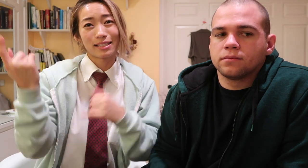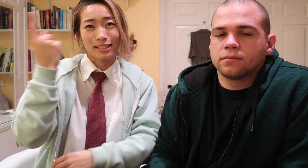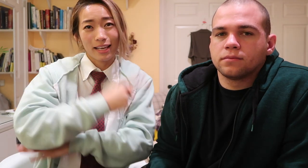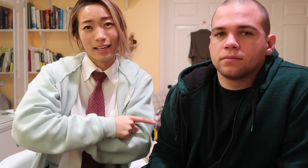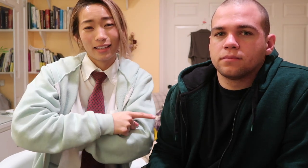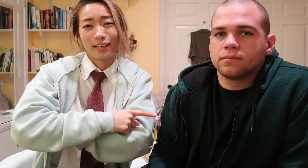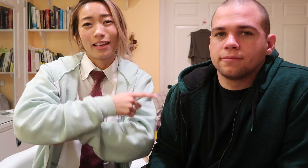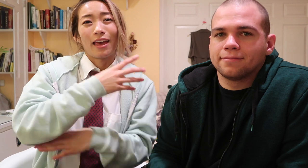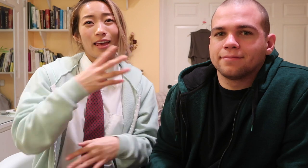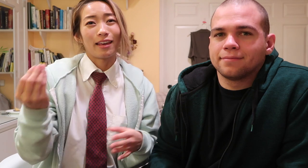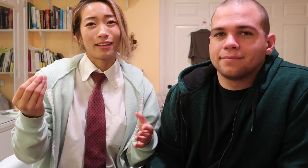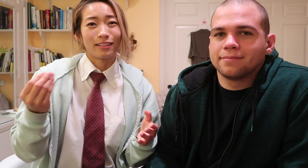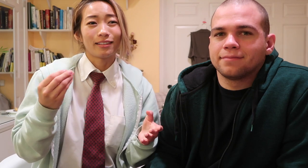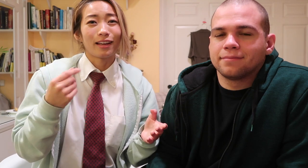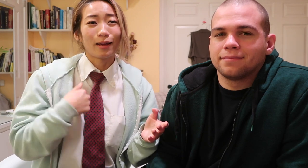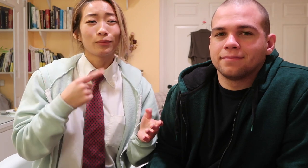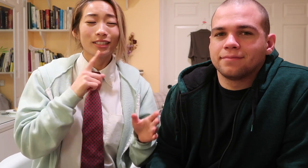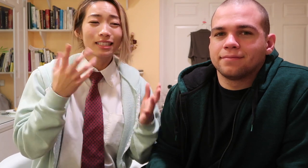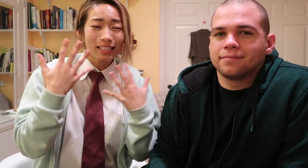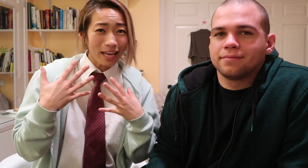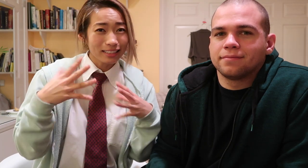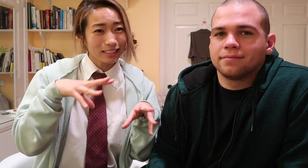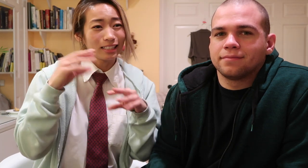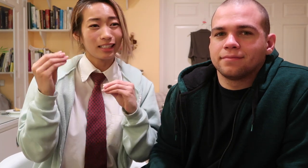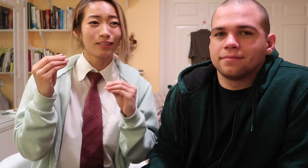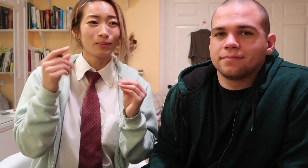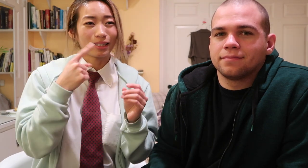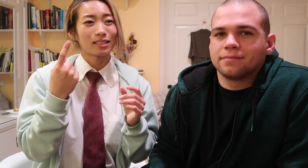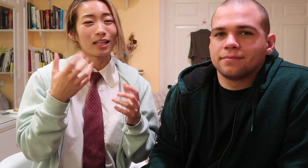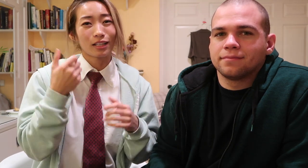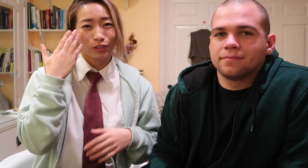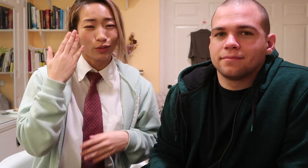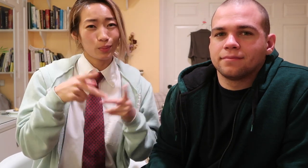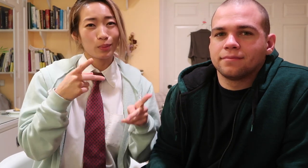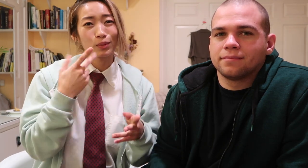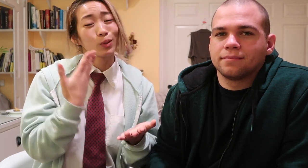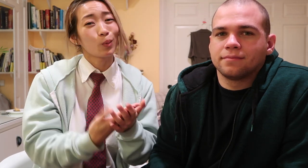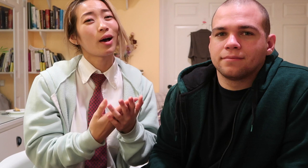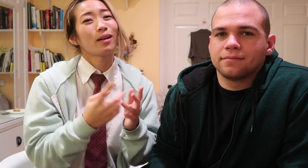day and I'm really sad to leave because I got to know the people so well